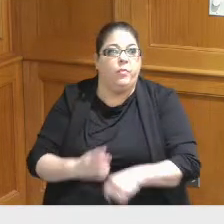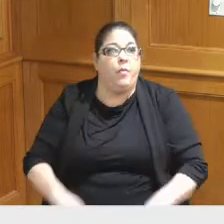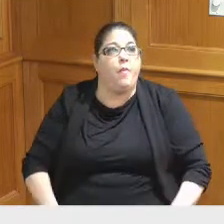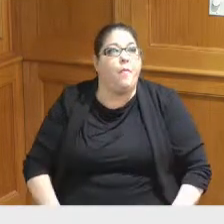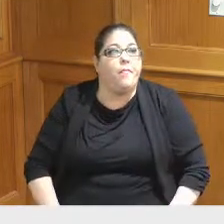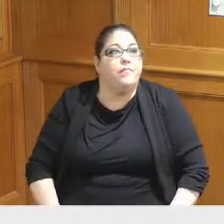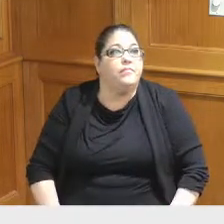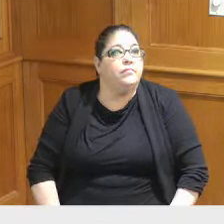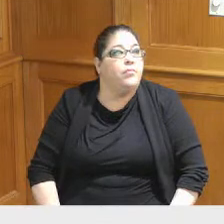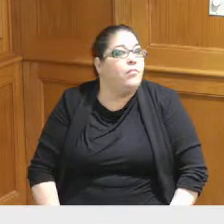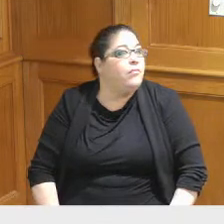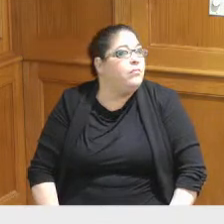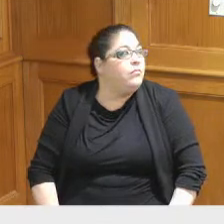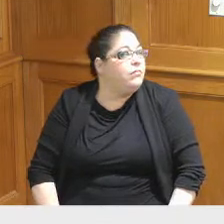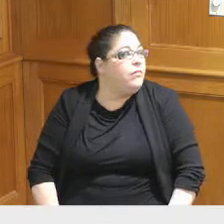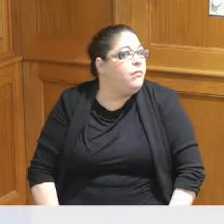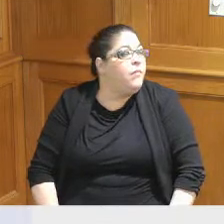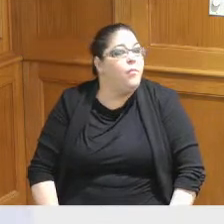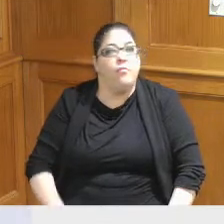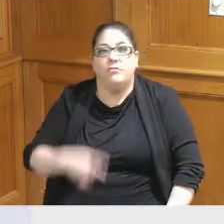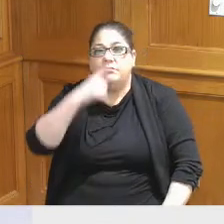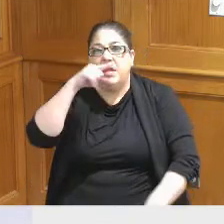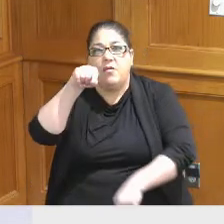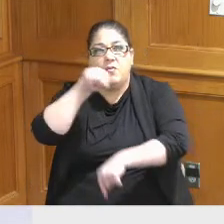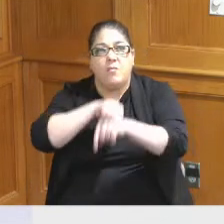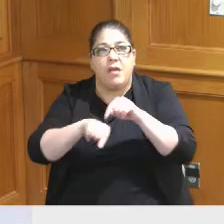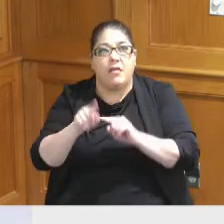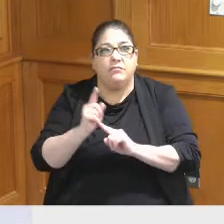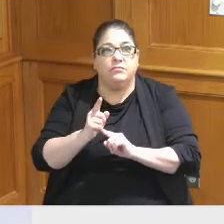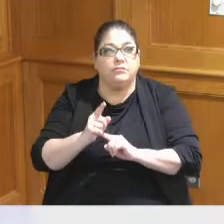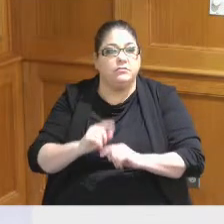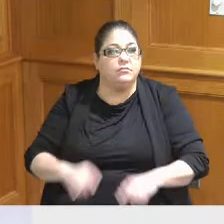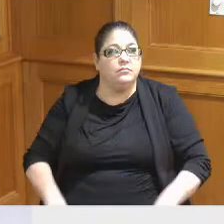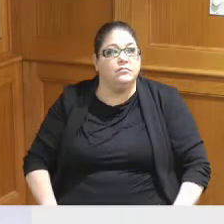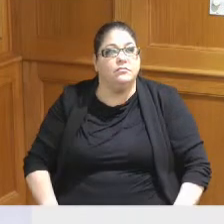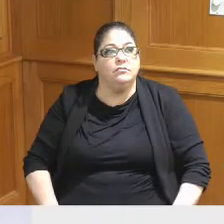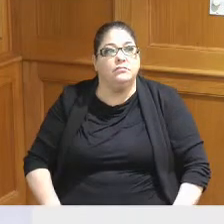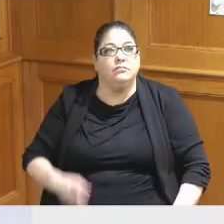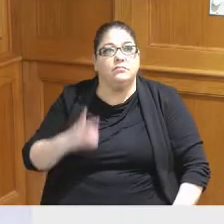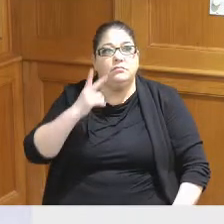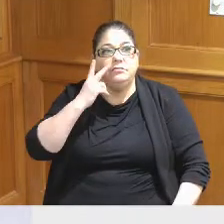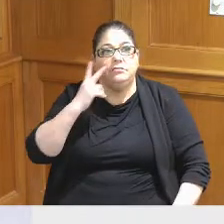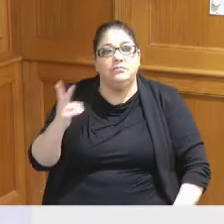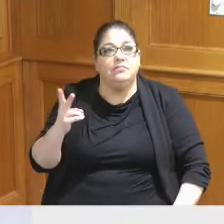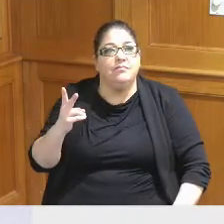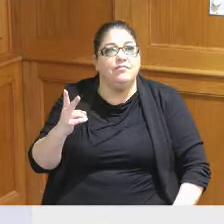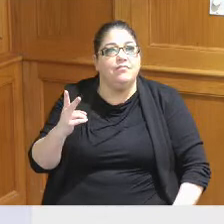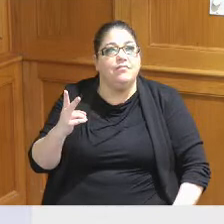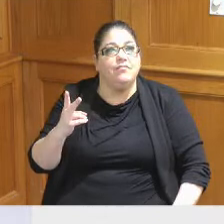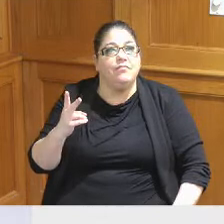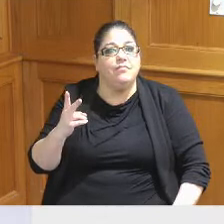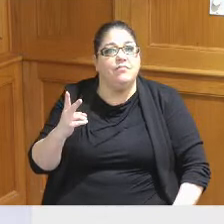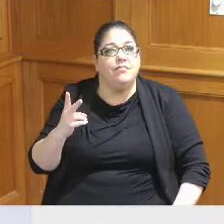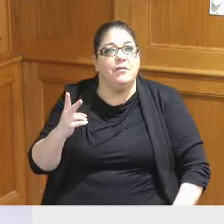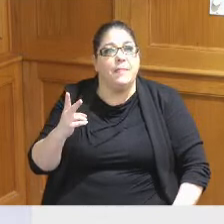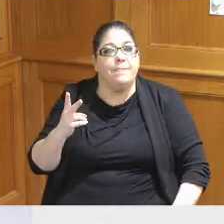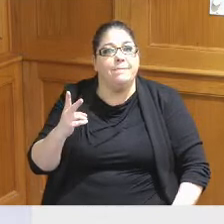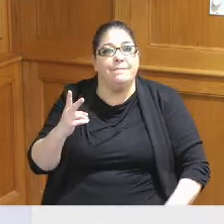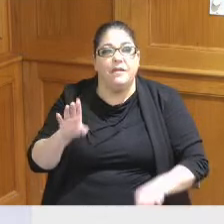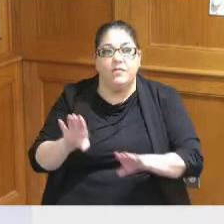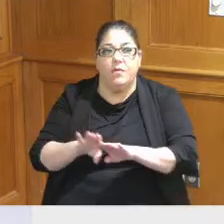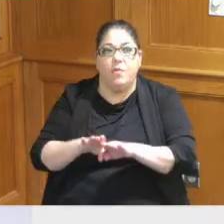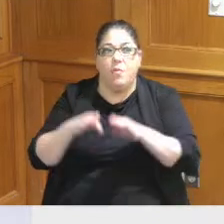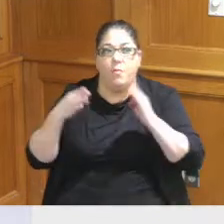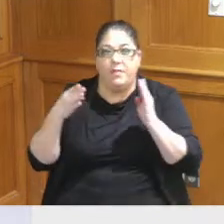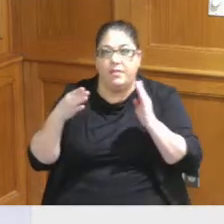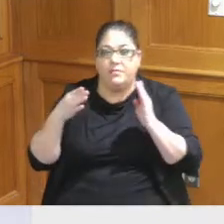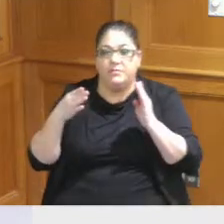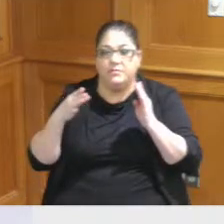I just can you go back Leslie I'm sorry if you see the openings that is in I might have a light